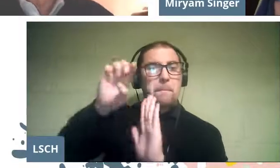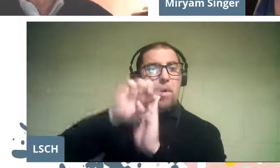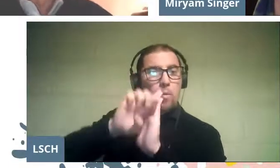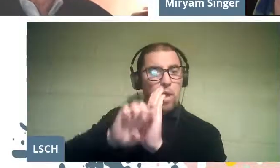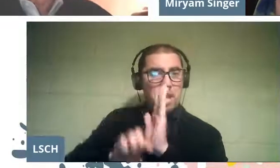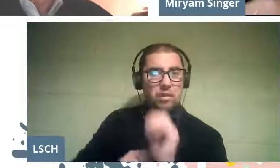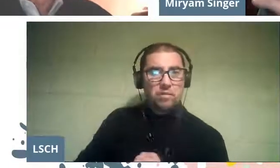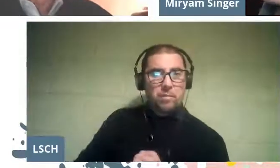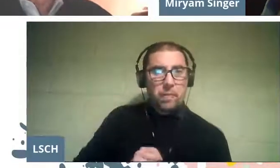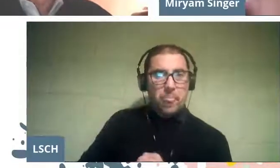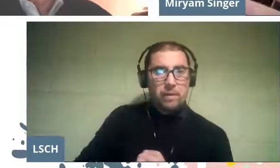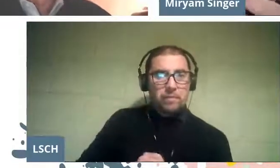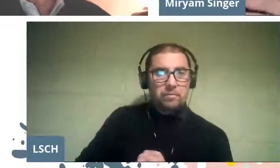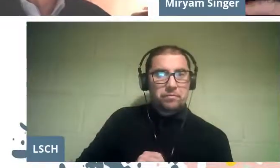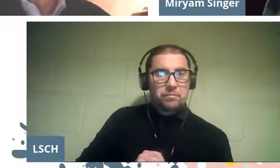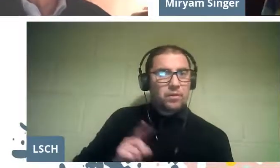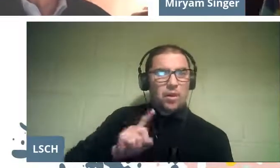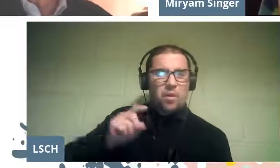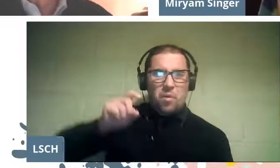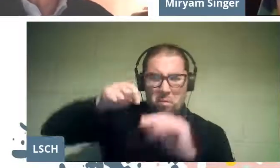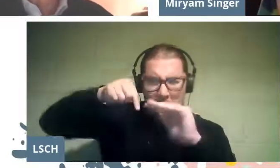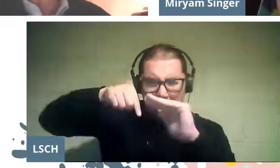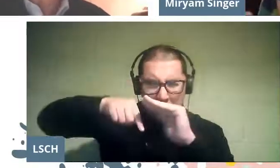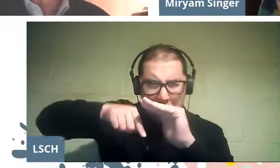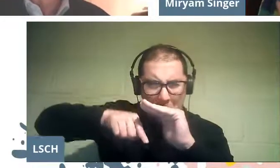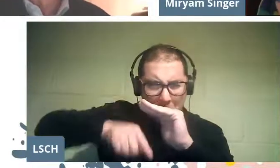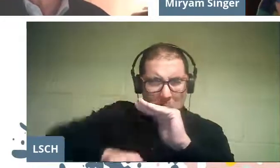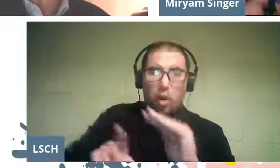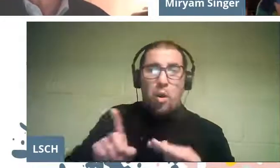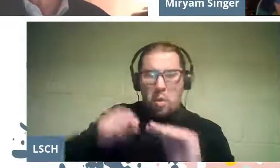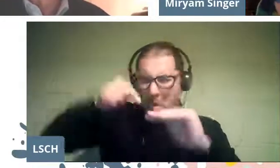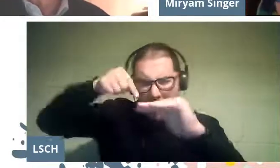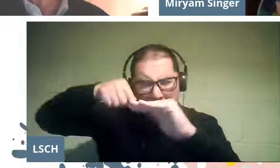and that they are not exhaustive. That is to say that the educational communities